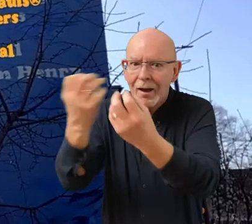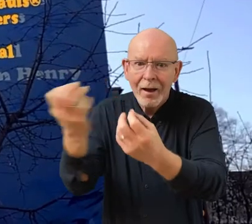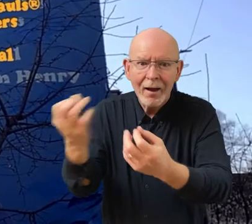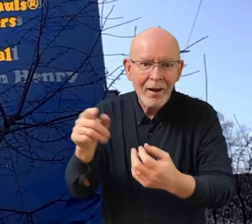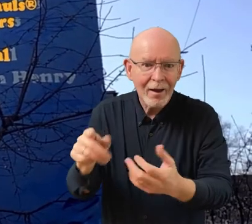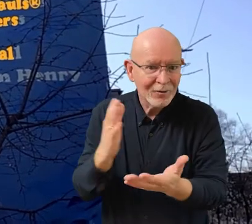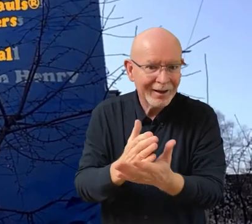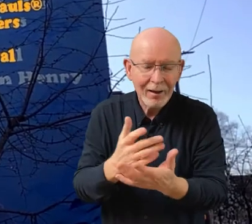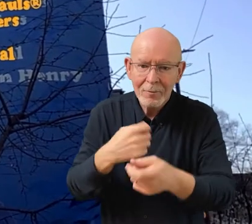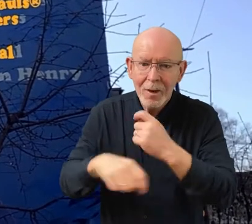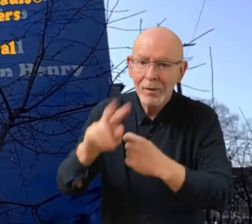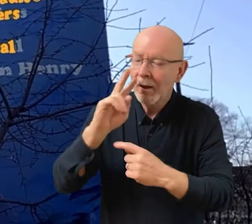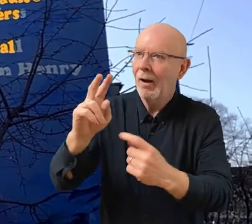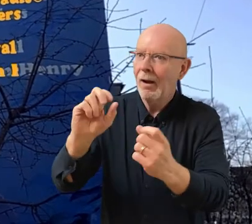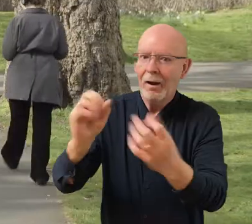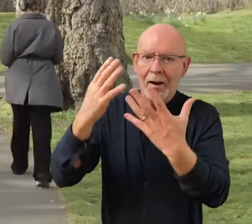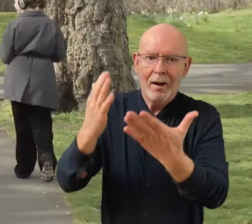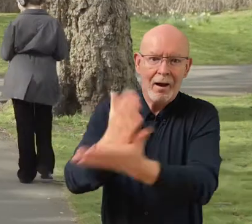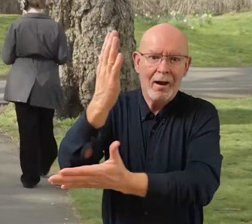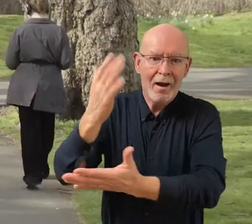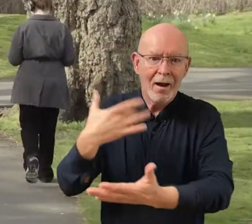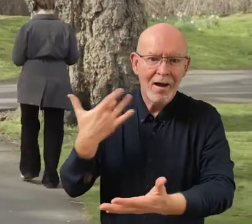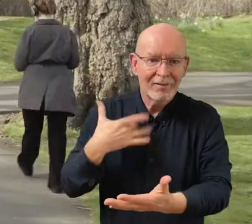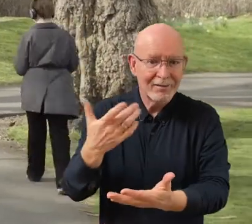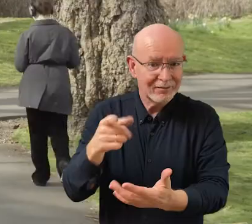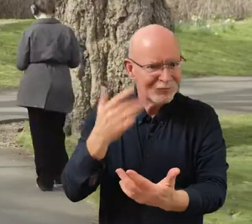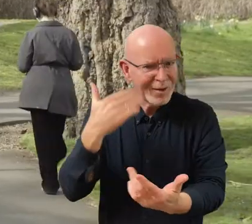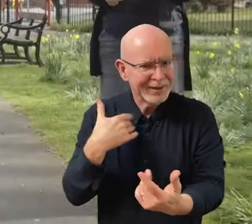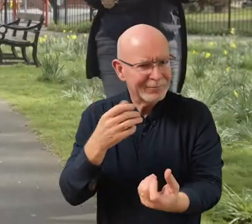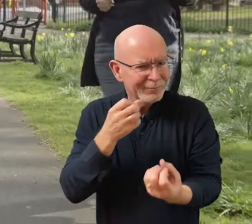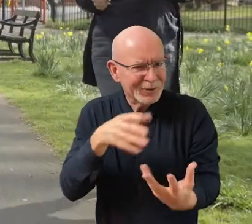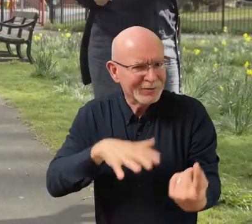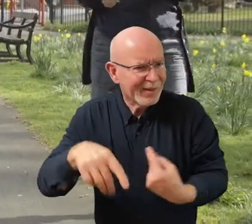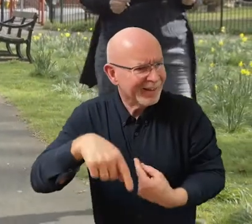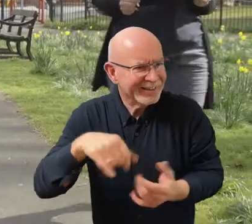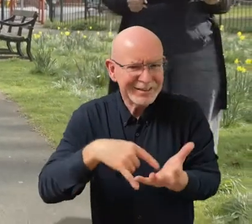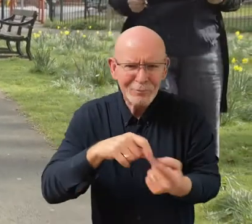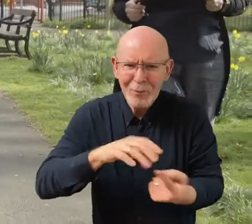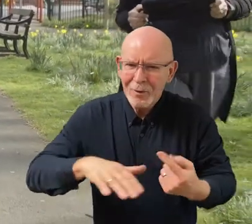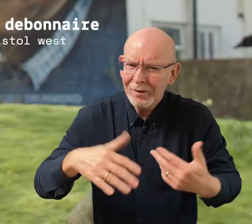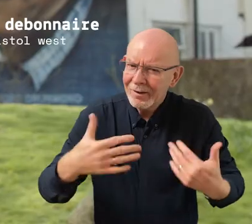It really just brings the mural to life. [Thangam] It reminds me of what a beautiful place, St. Pauls is.